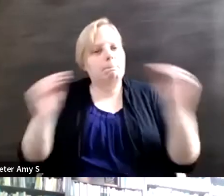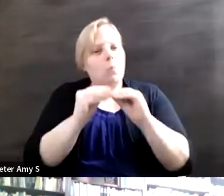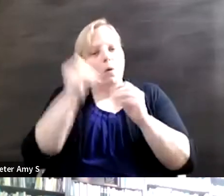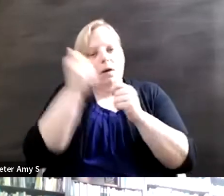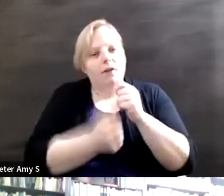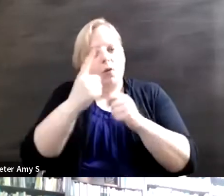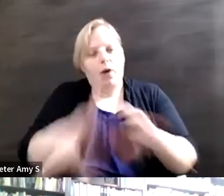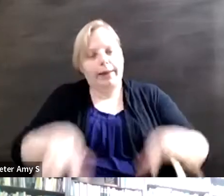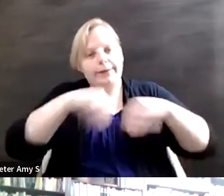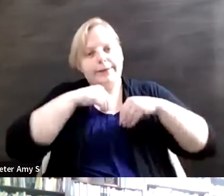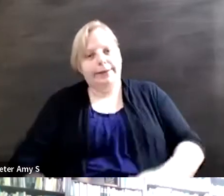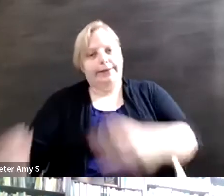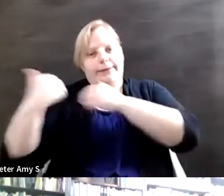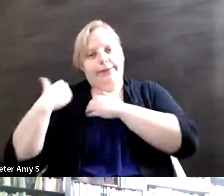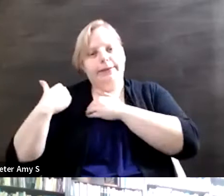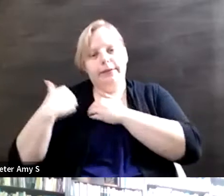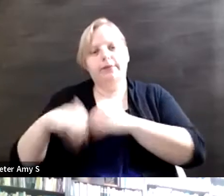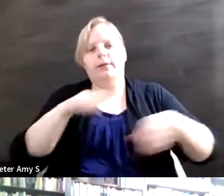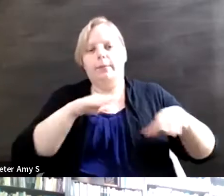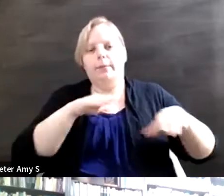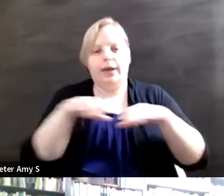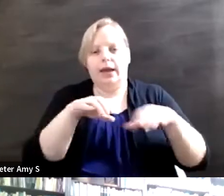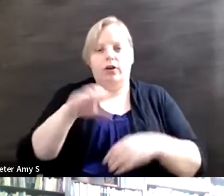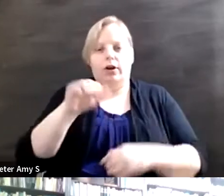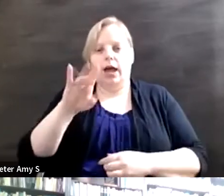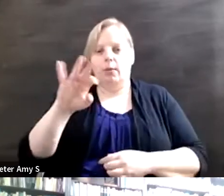unlearning ableist behavior language and thinking more specifically, how we can get